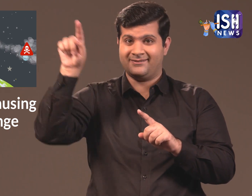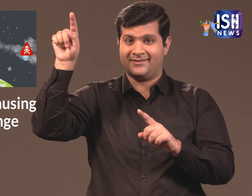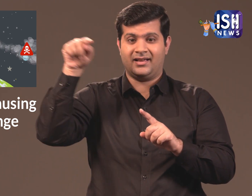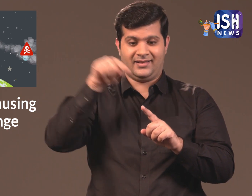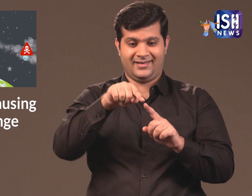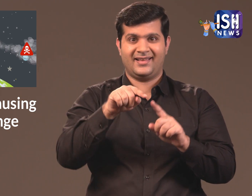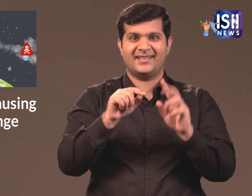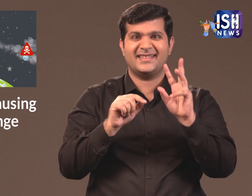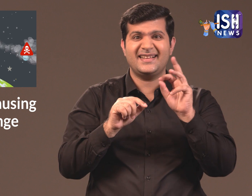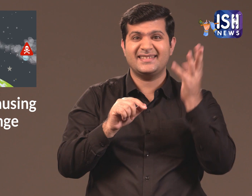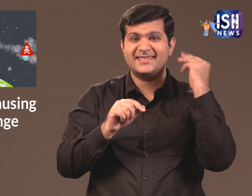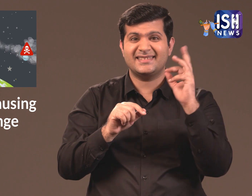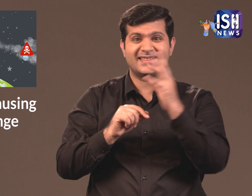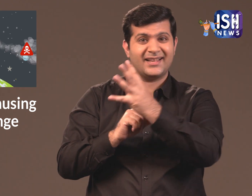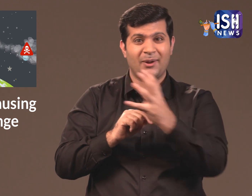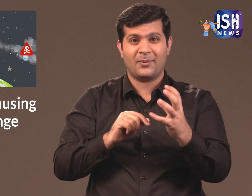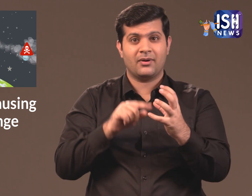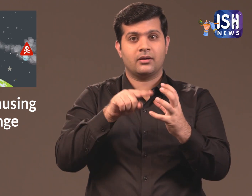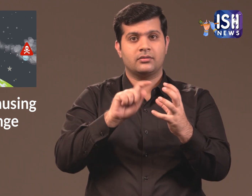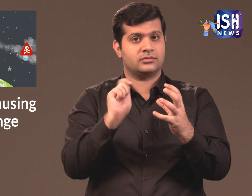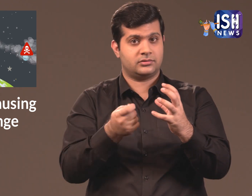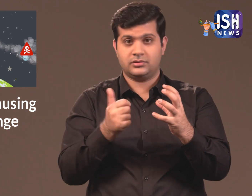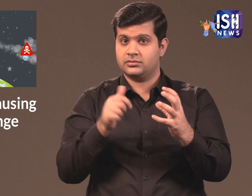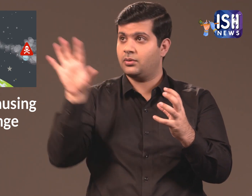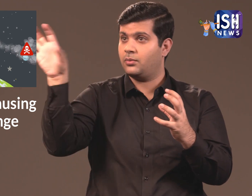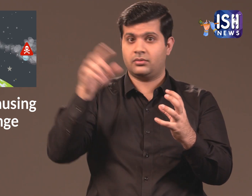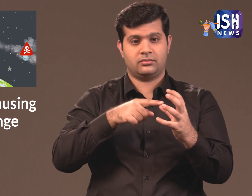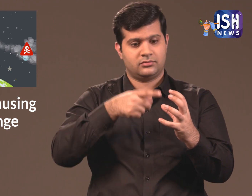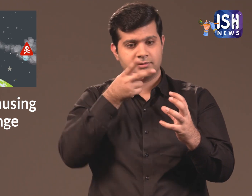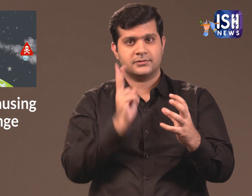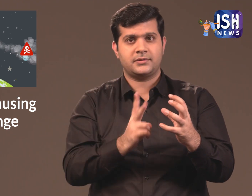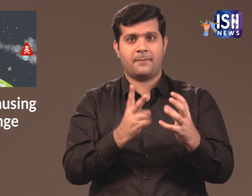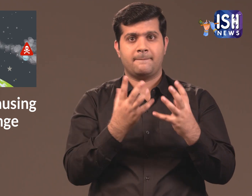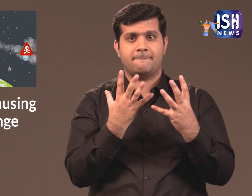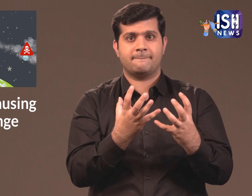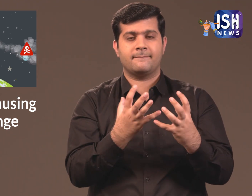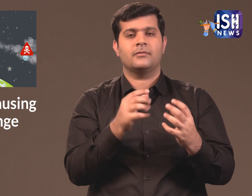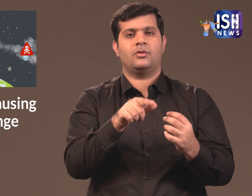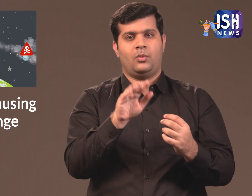However the temperature within the Greenhouse which was 30 degrees remains constant.